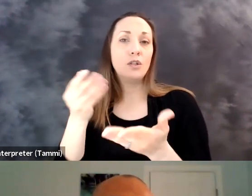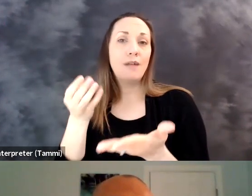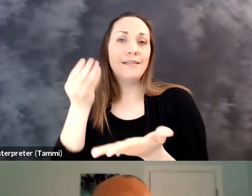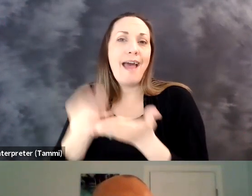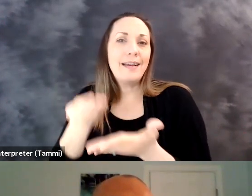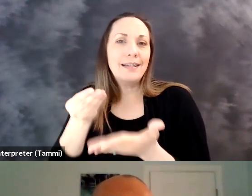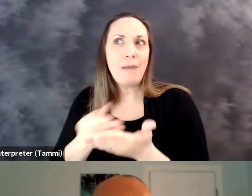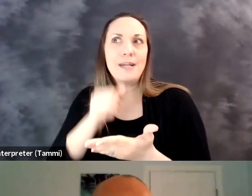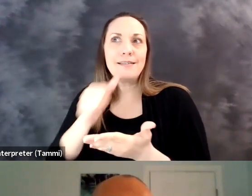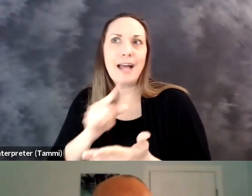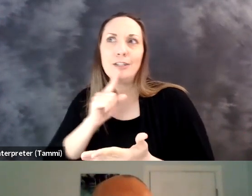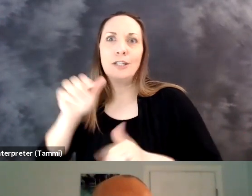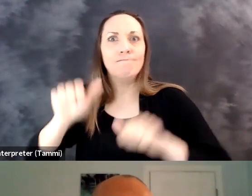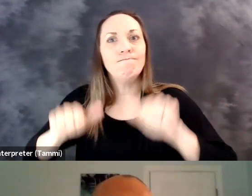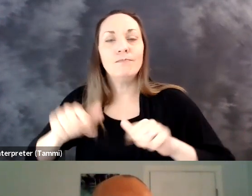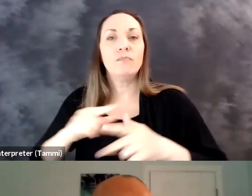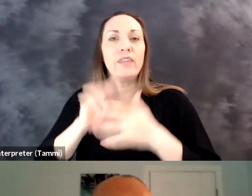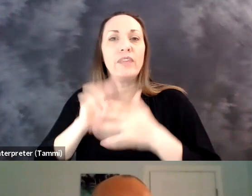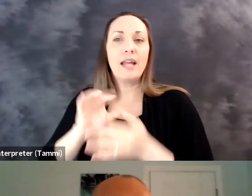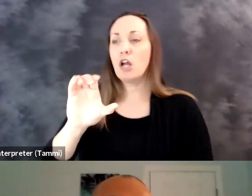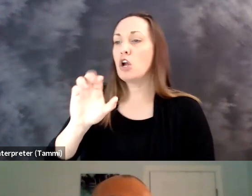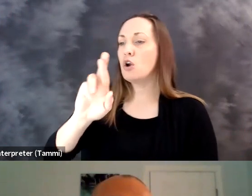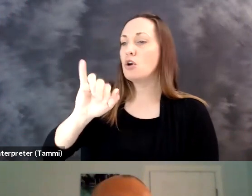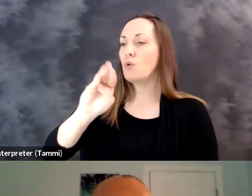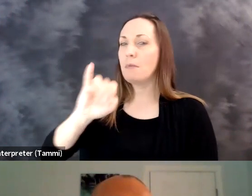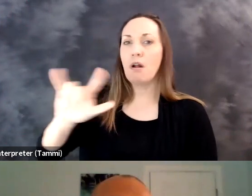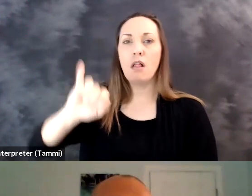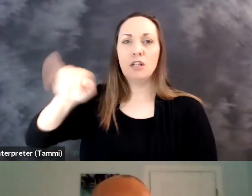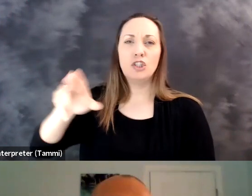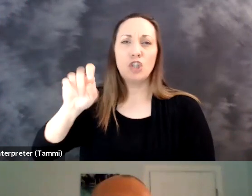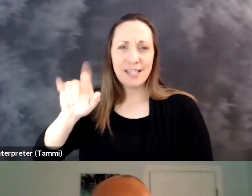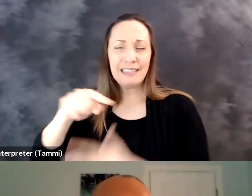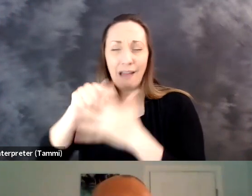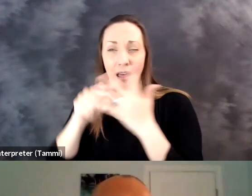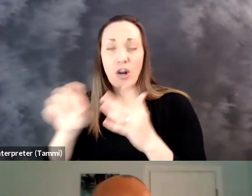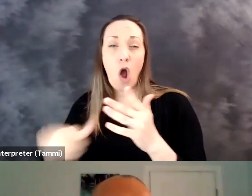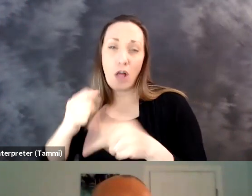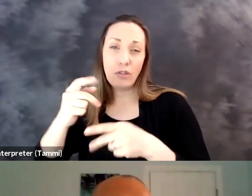We are facing not only covid, but economic uncertainty as well as a racial reckoning over criminal justice and